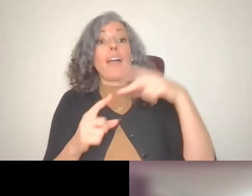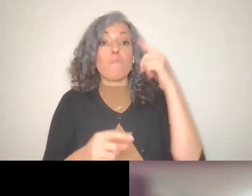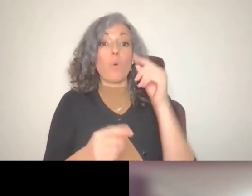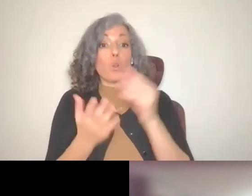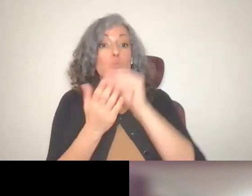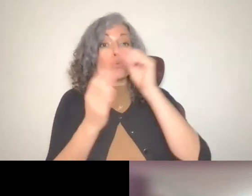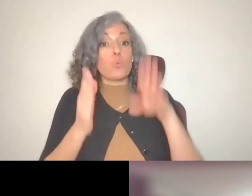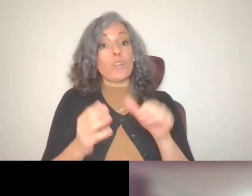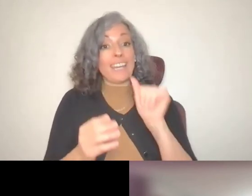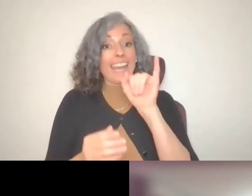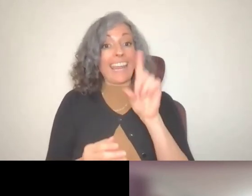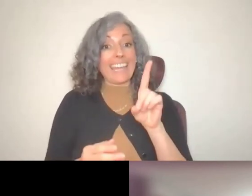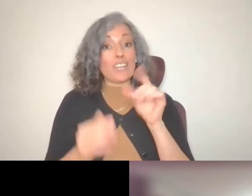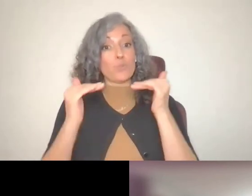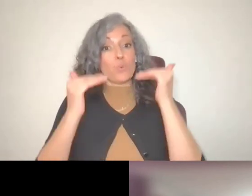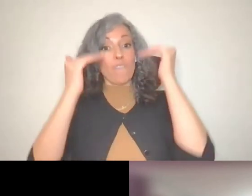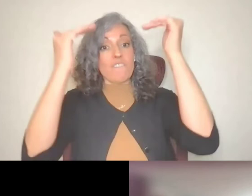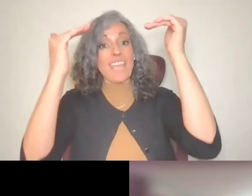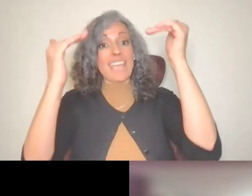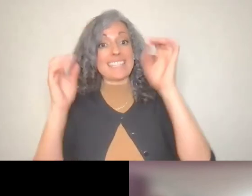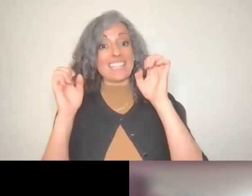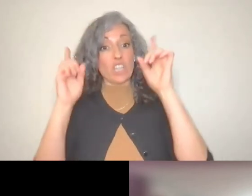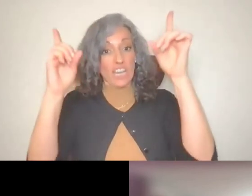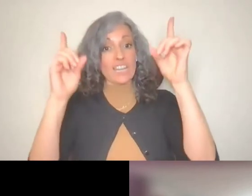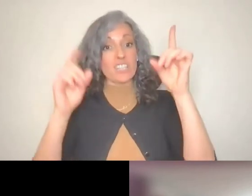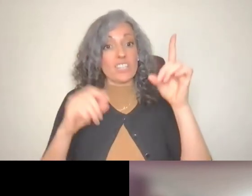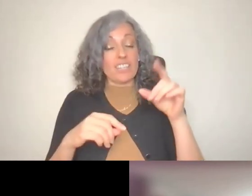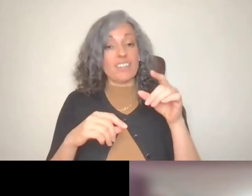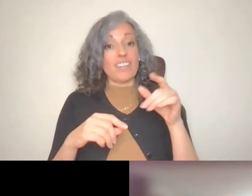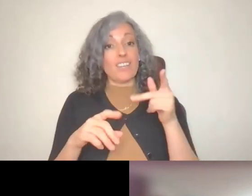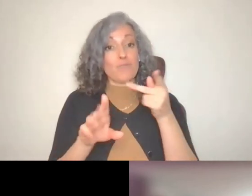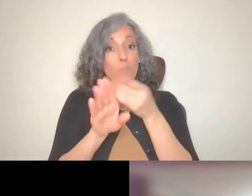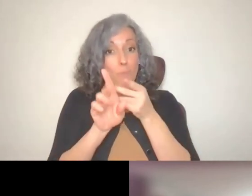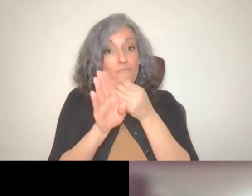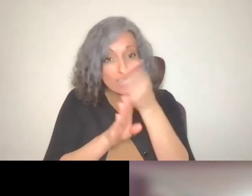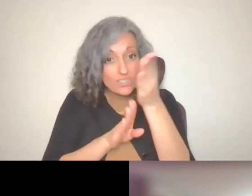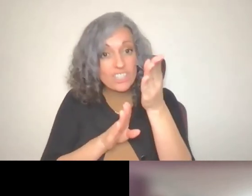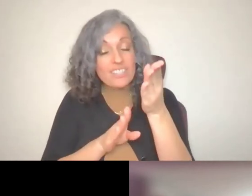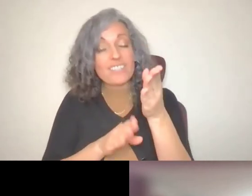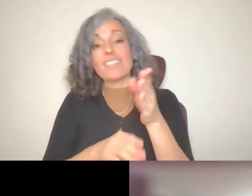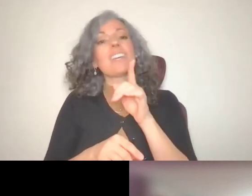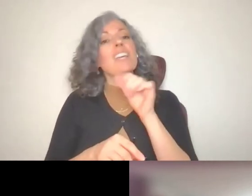advance in your, you know, education and career, it's not listed as being exempt there.